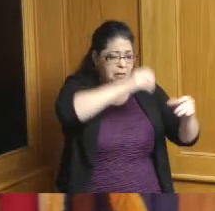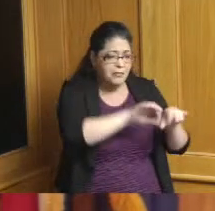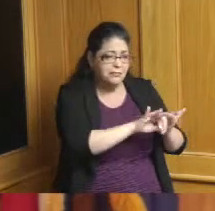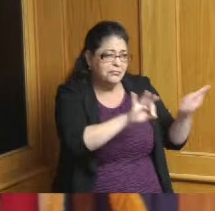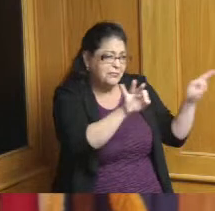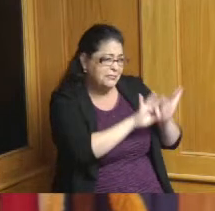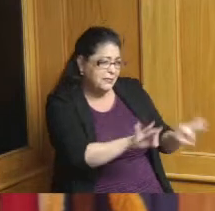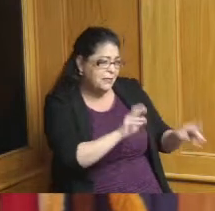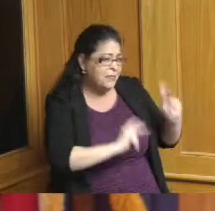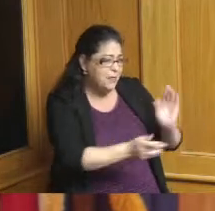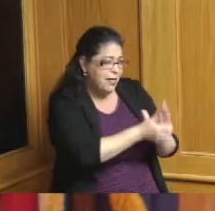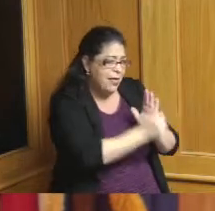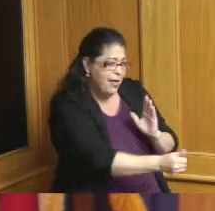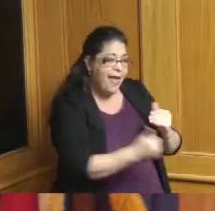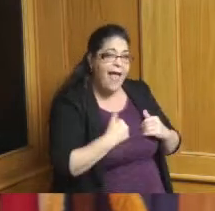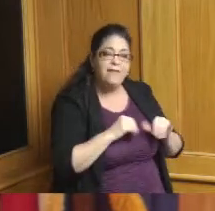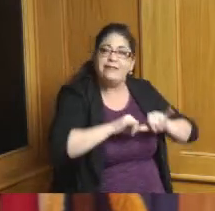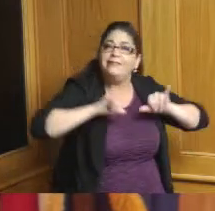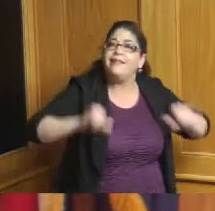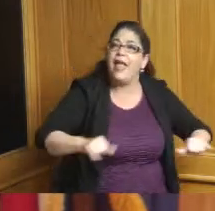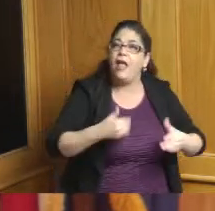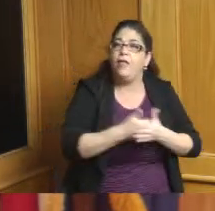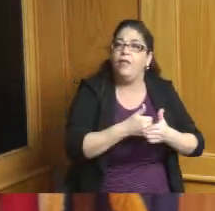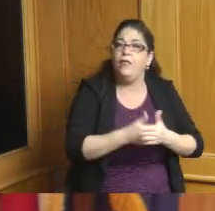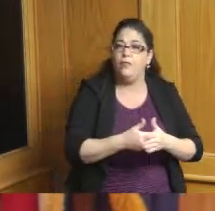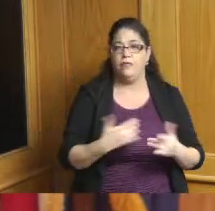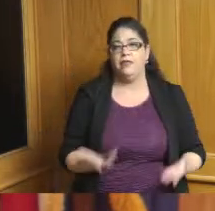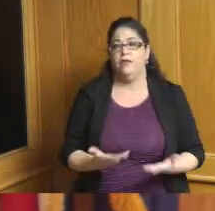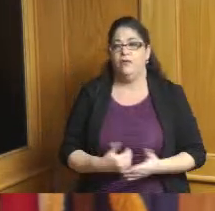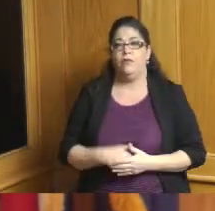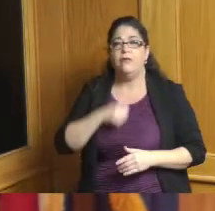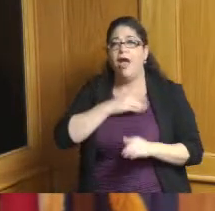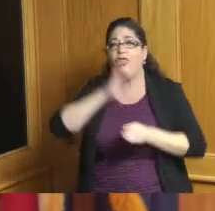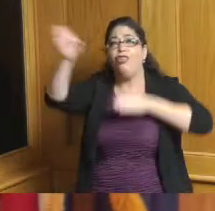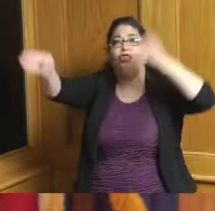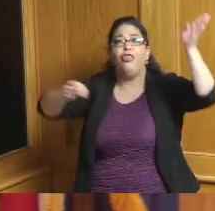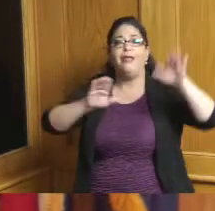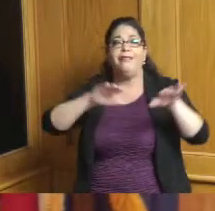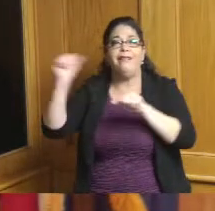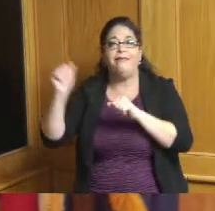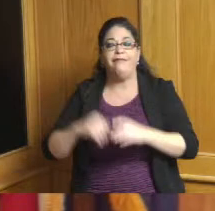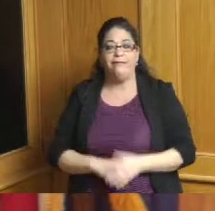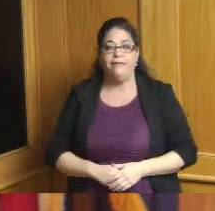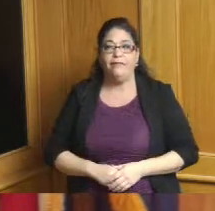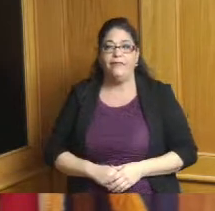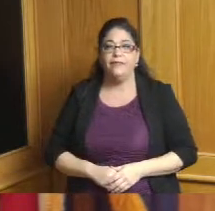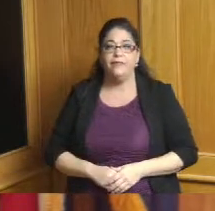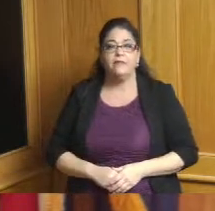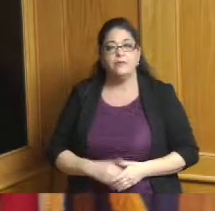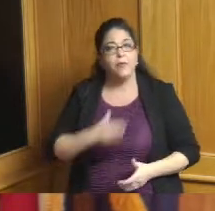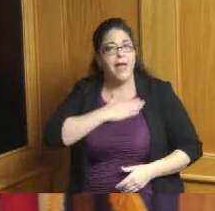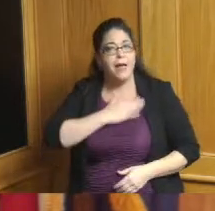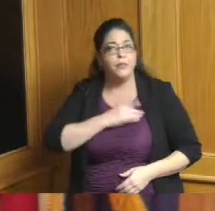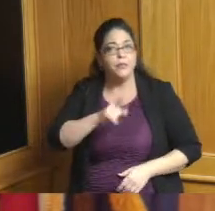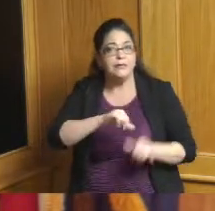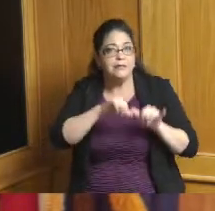so one I'm I'm very happy to see you maintaining and staying in Hamilton County and gore's Forest